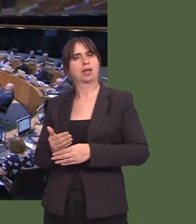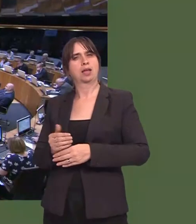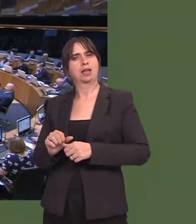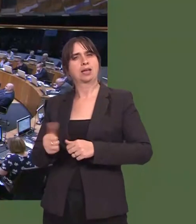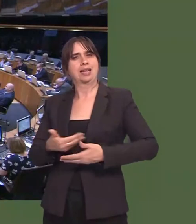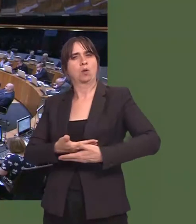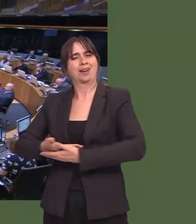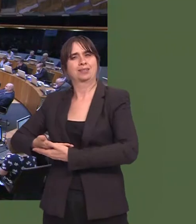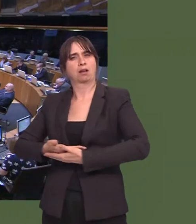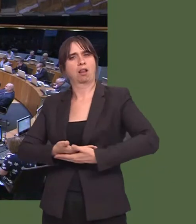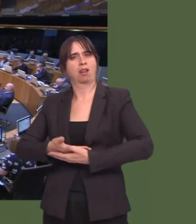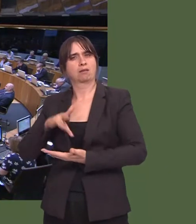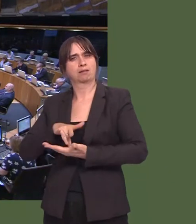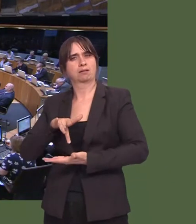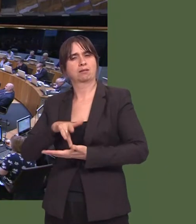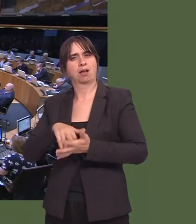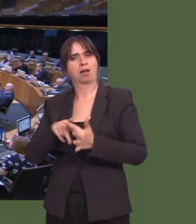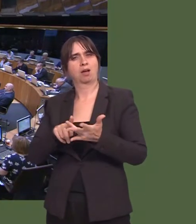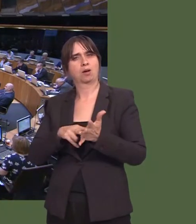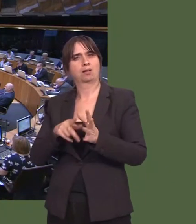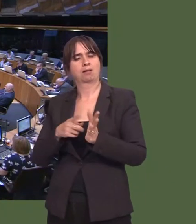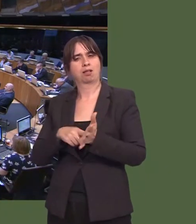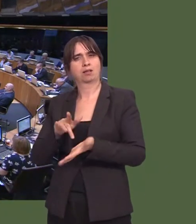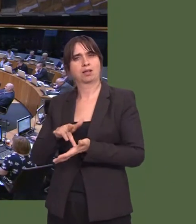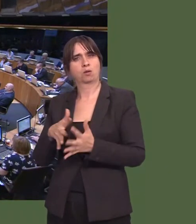Carwyn Jones: Wel, byddaiín beth braf pe buasaiír ymgynghorydd yn rhoiír data inni